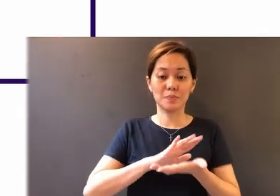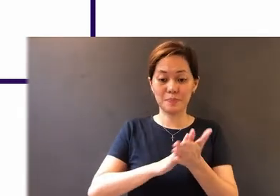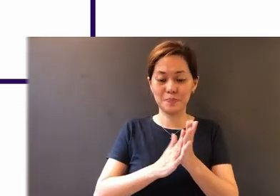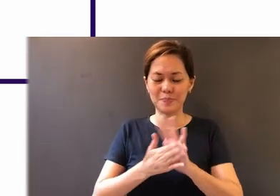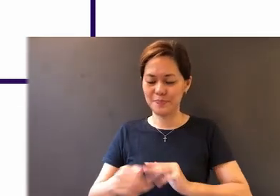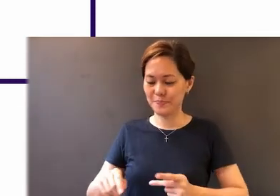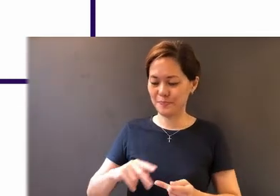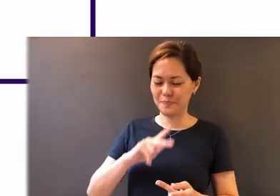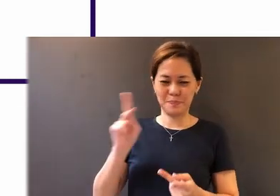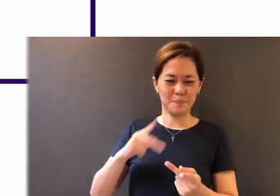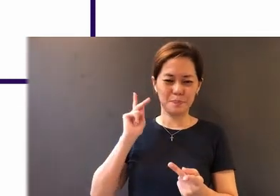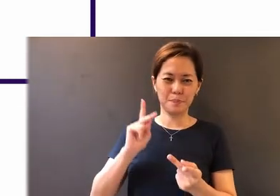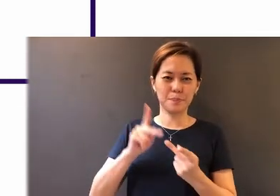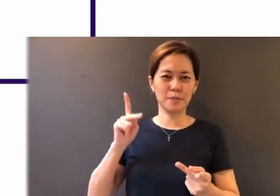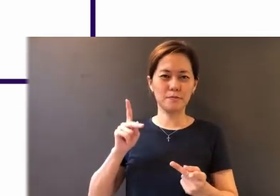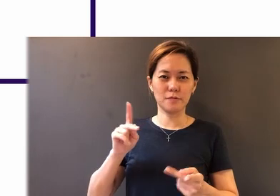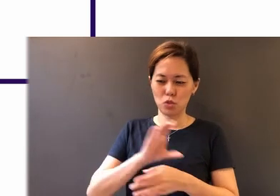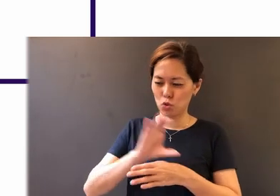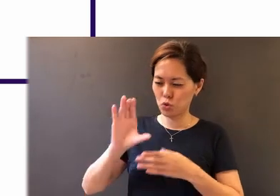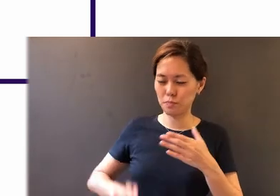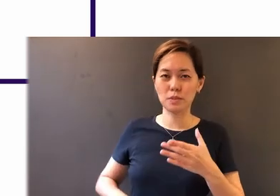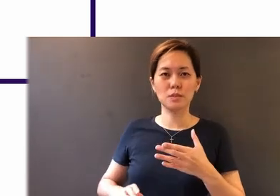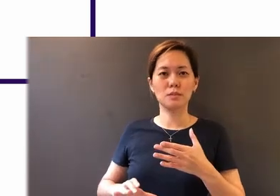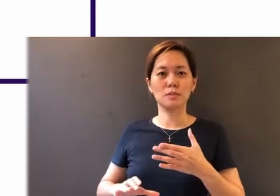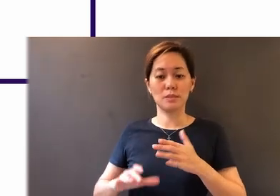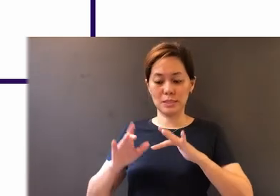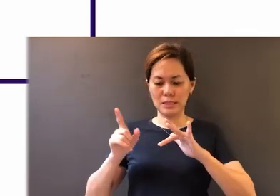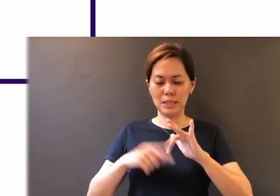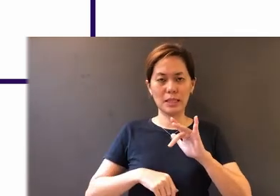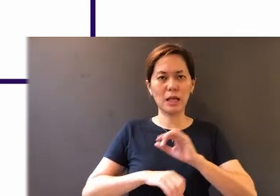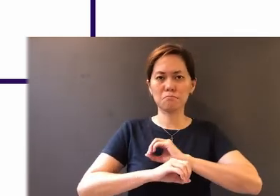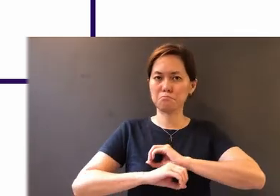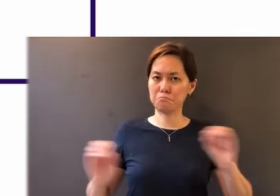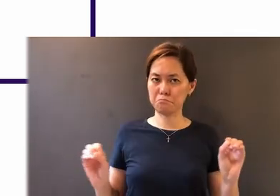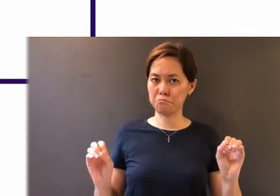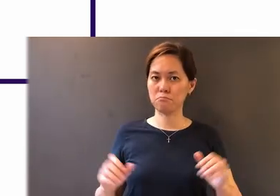at the end of it, lacking in nothing.